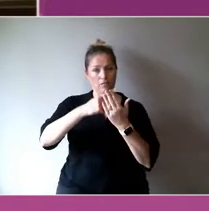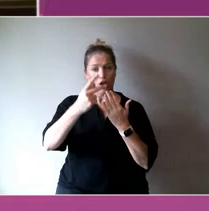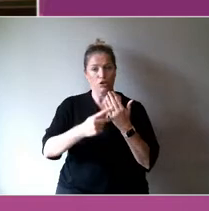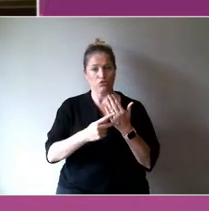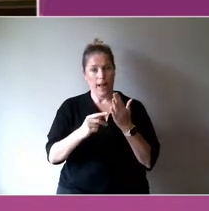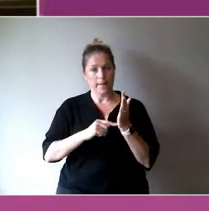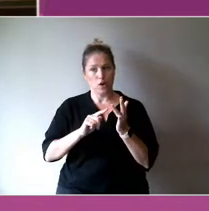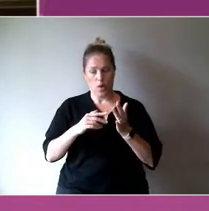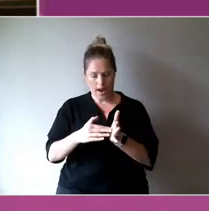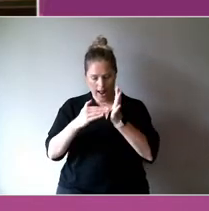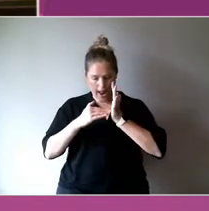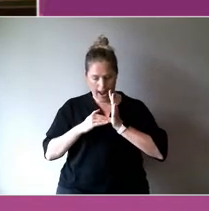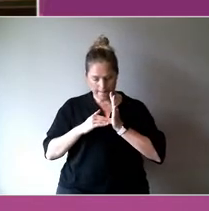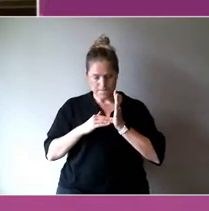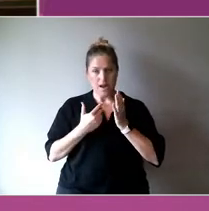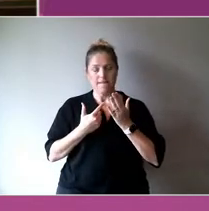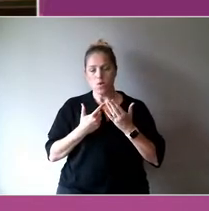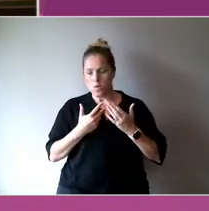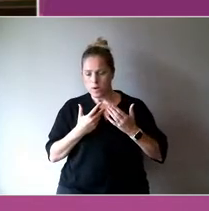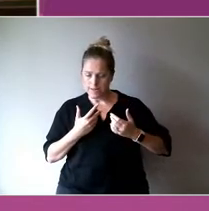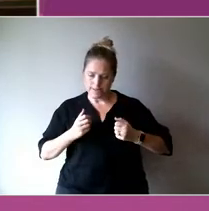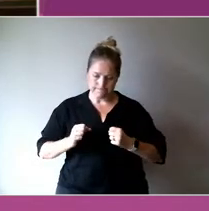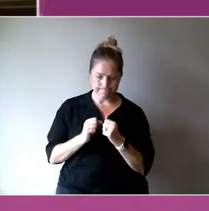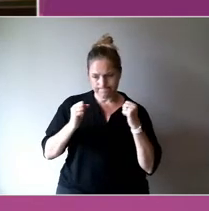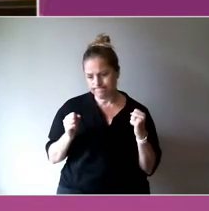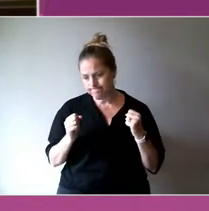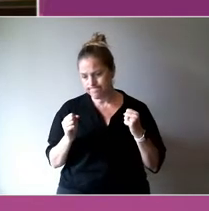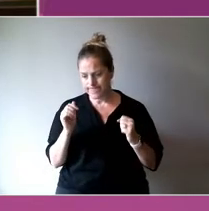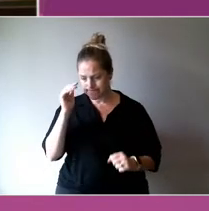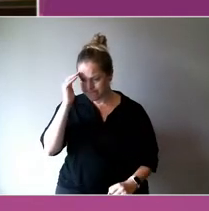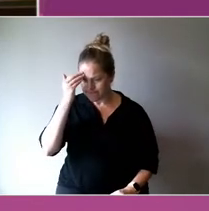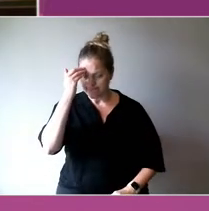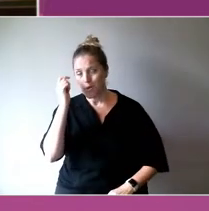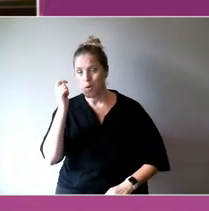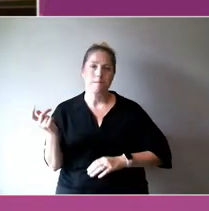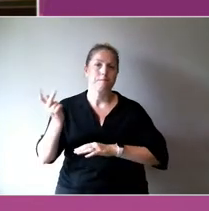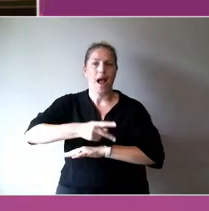support them in their journey back to work? So, we can do this.